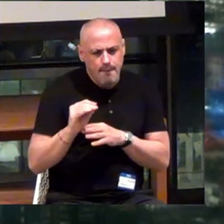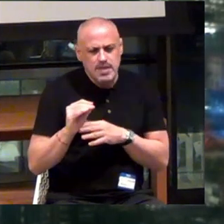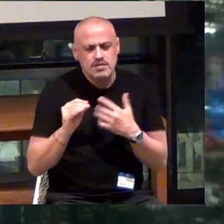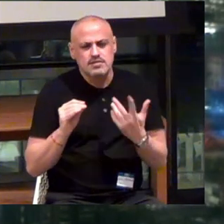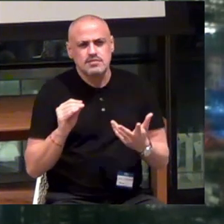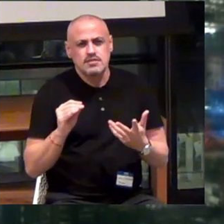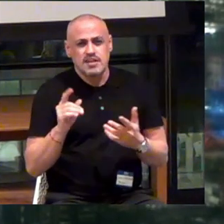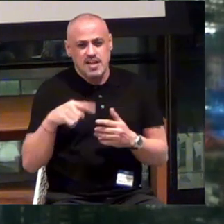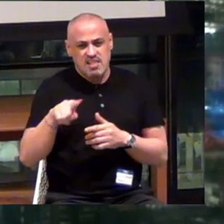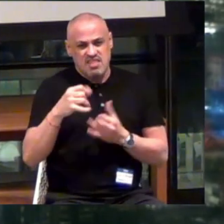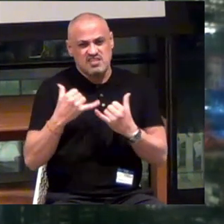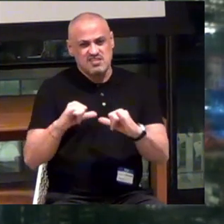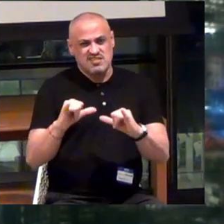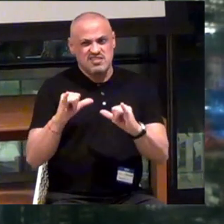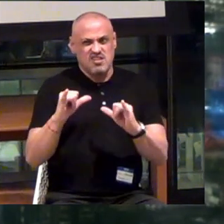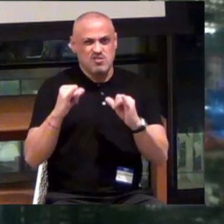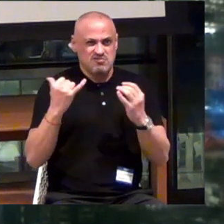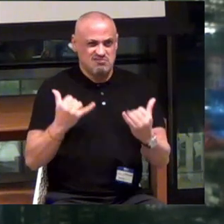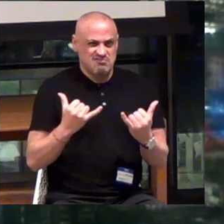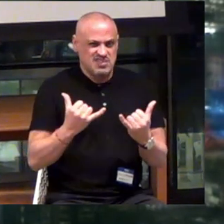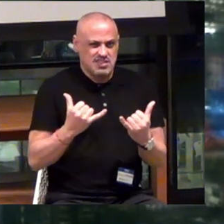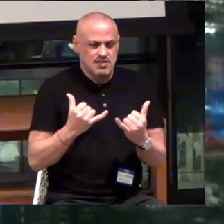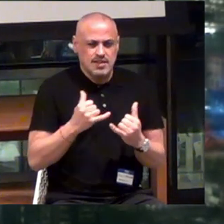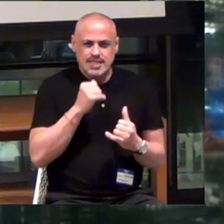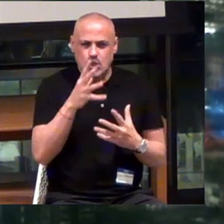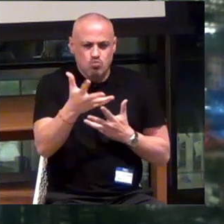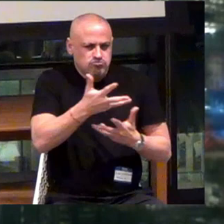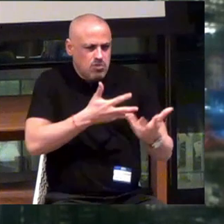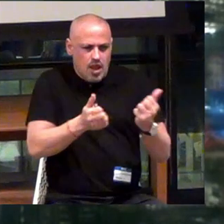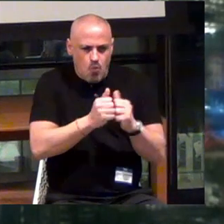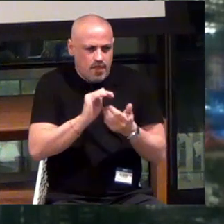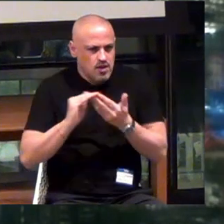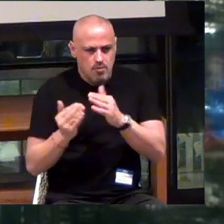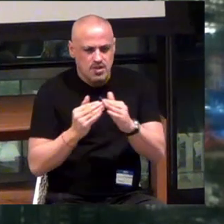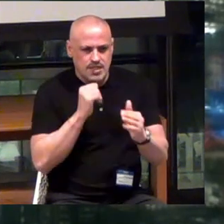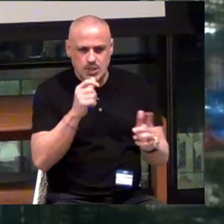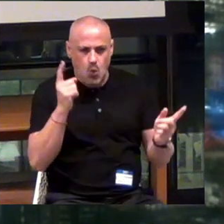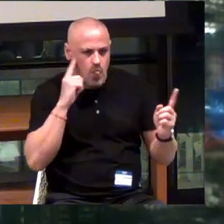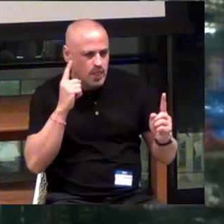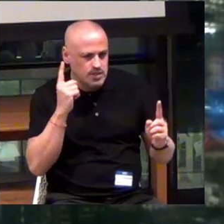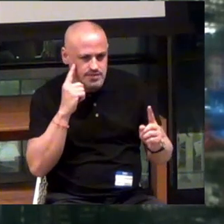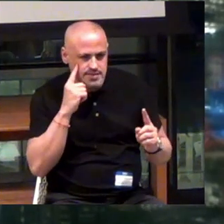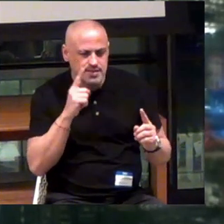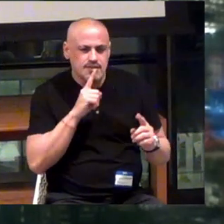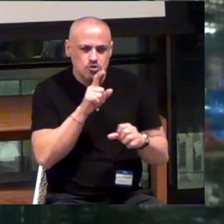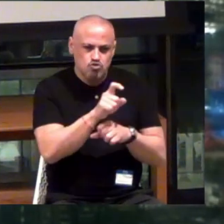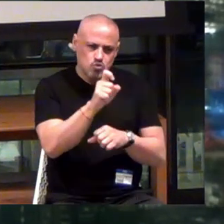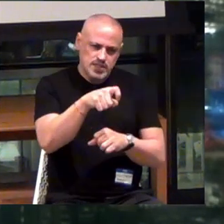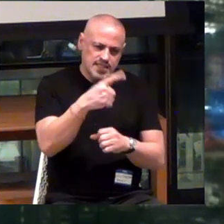They still to this day don't engage with the community. They don't listen to the true needs of the community.